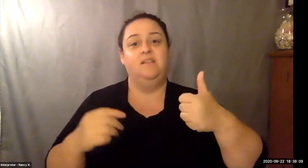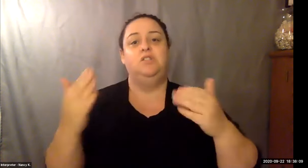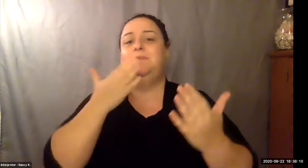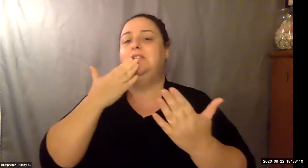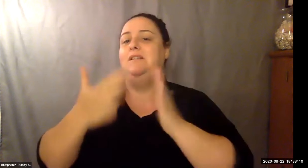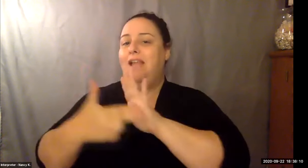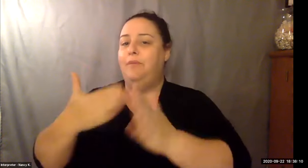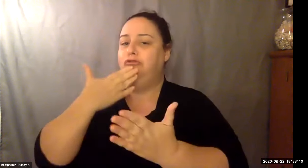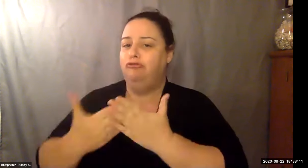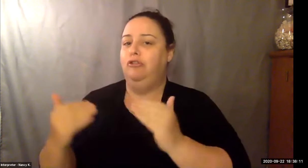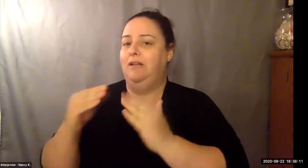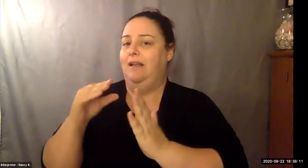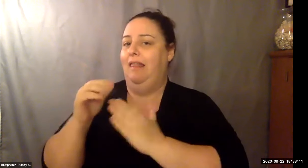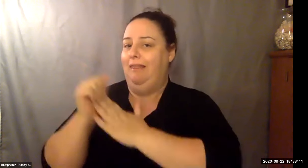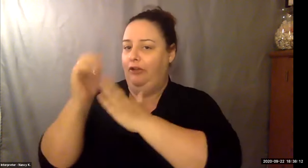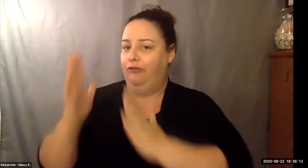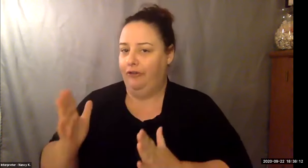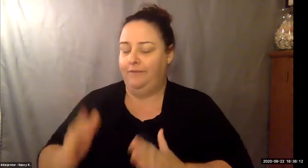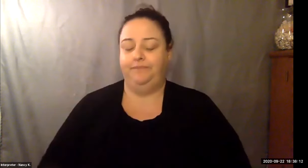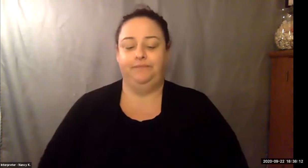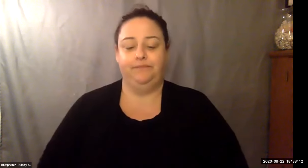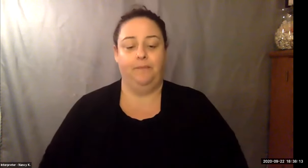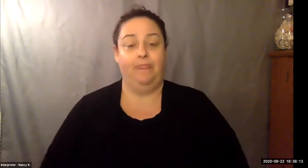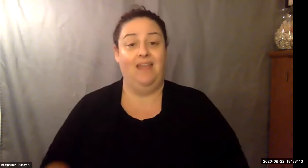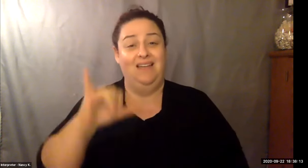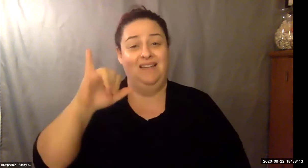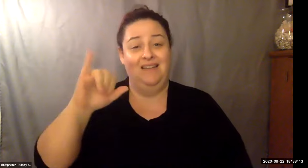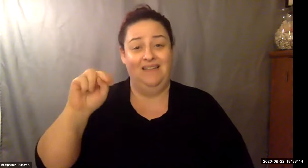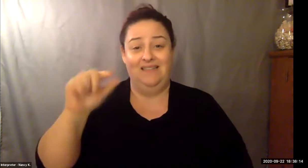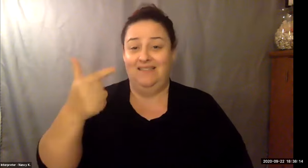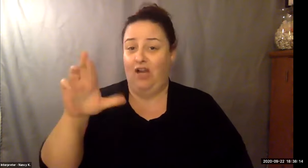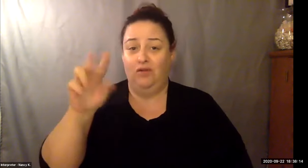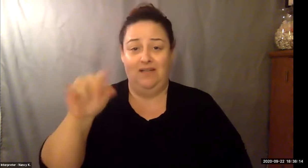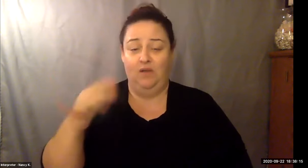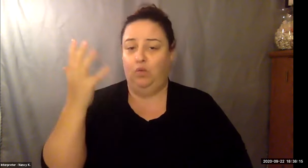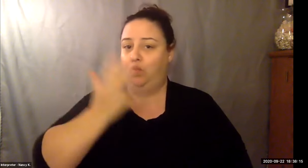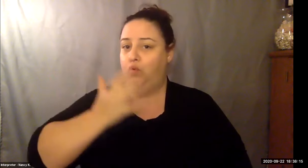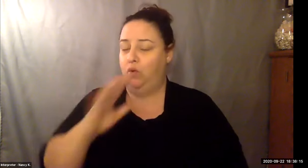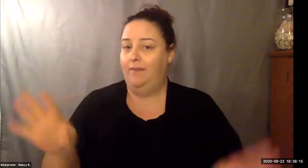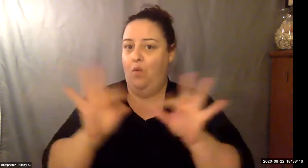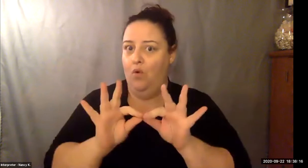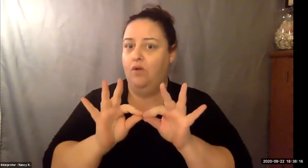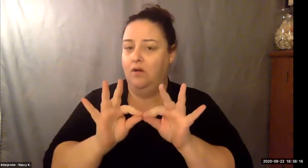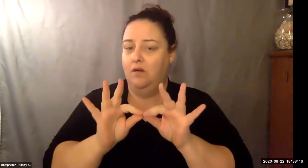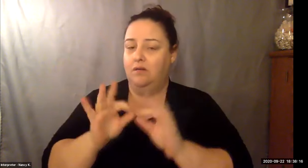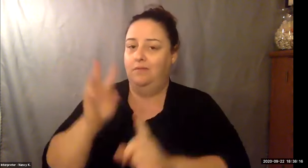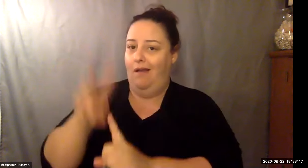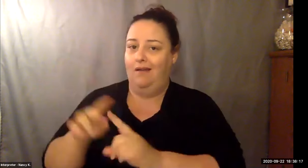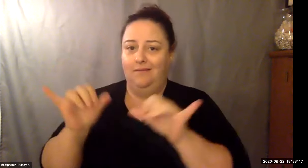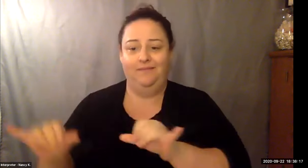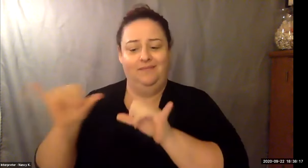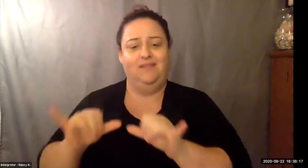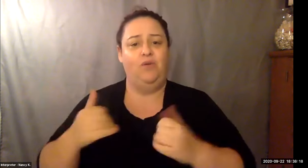Keith Wolling: The worth of our eyes lives come not in what we do, or home. We know but by who we are. You are special and don't ever forget it.